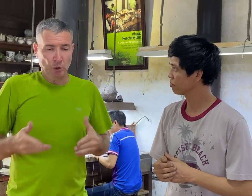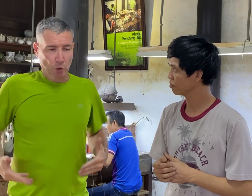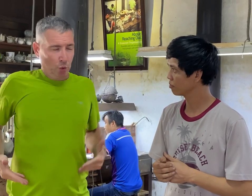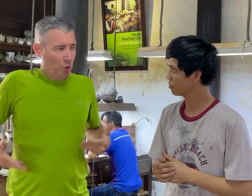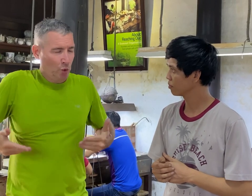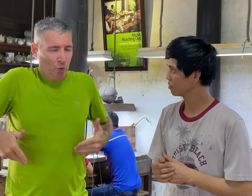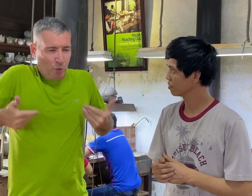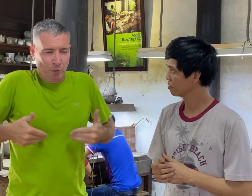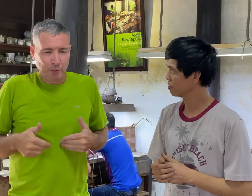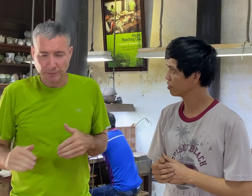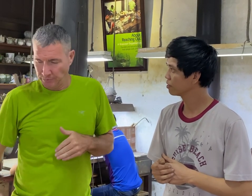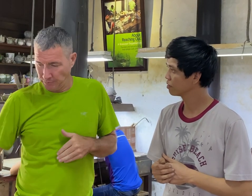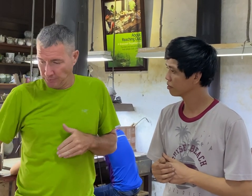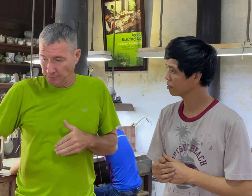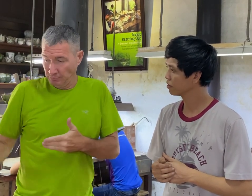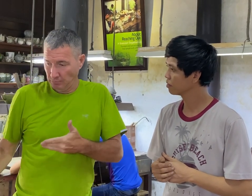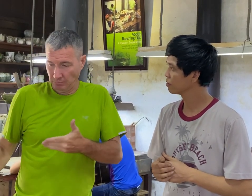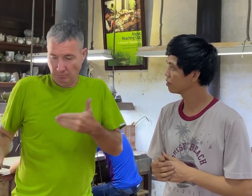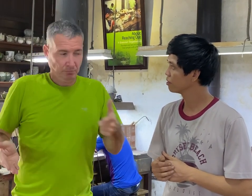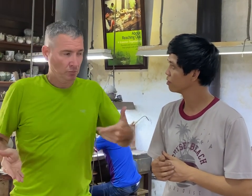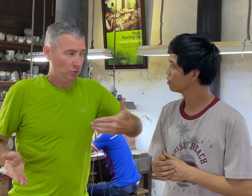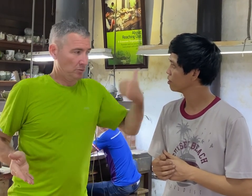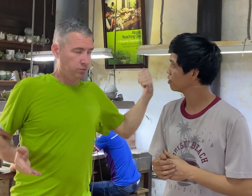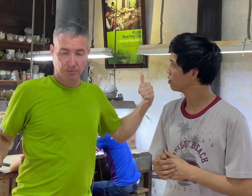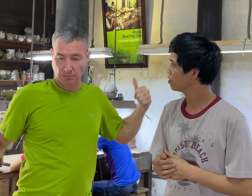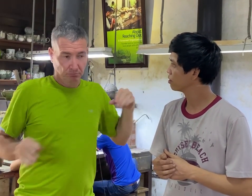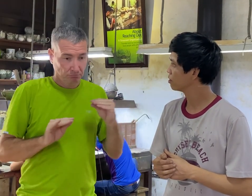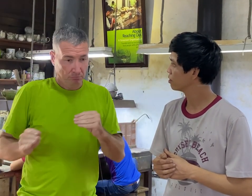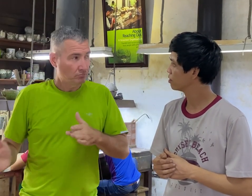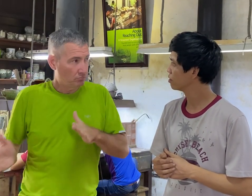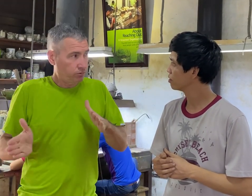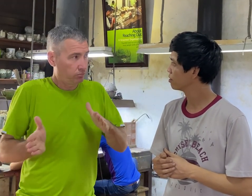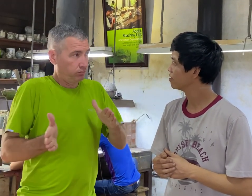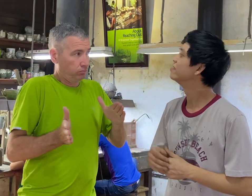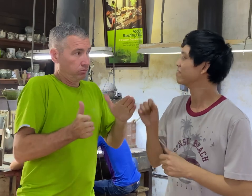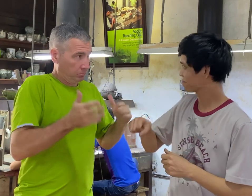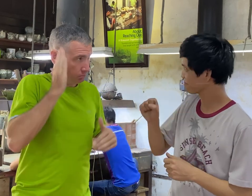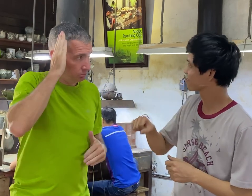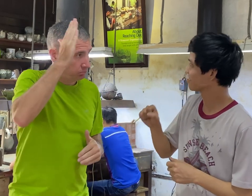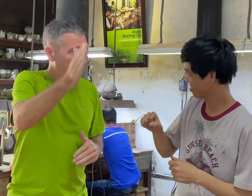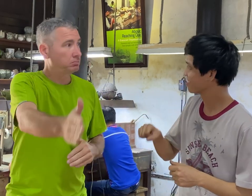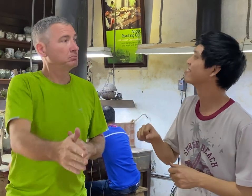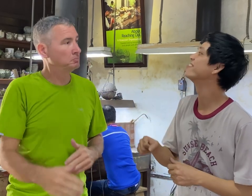You will teach the next young generation. Correct? Yes!